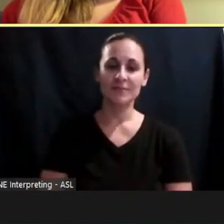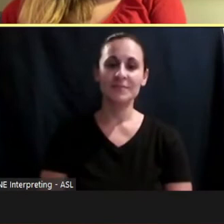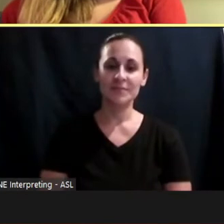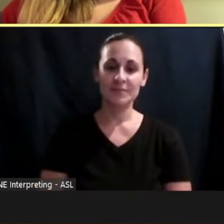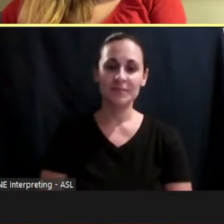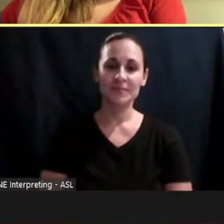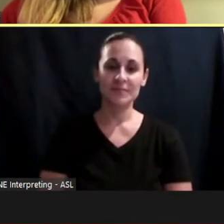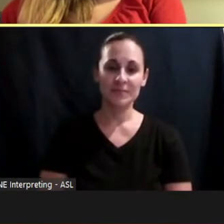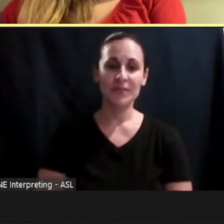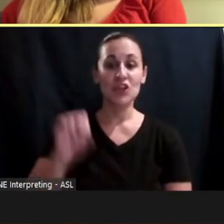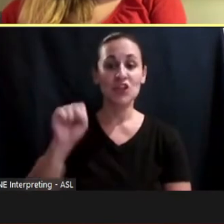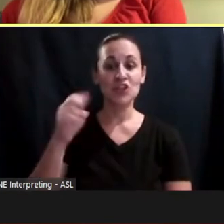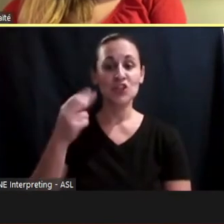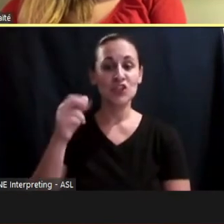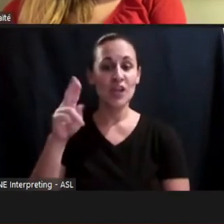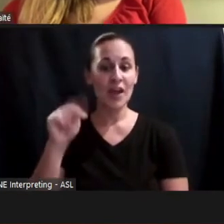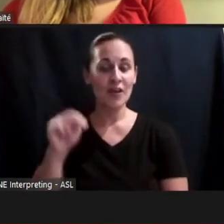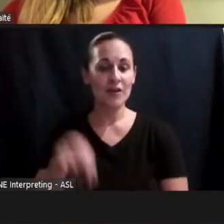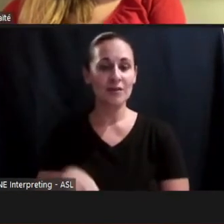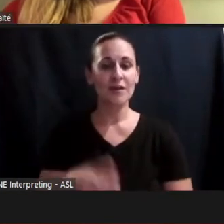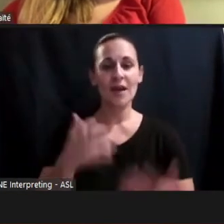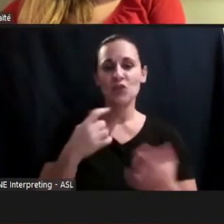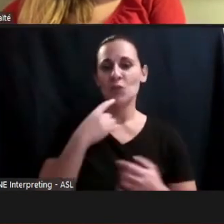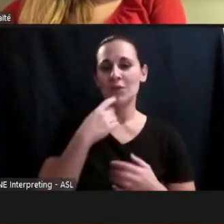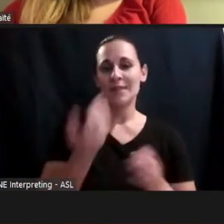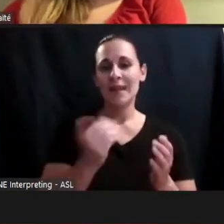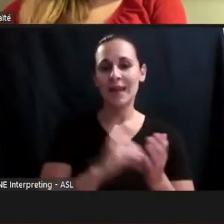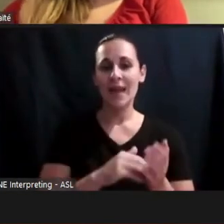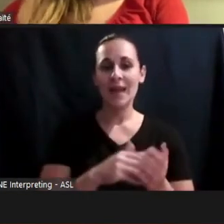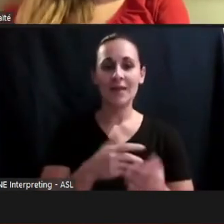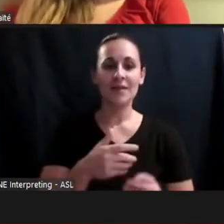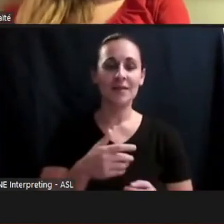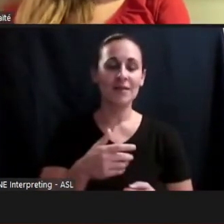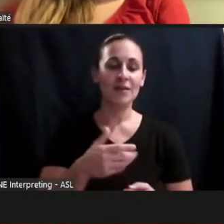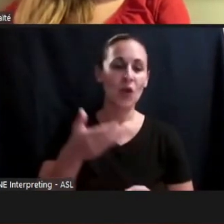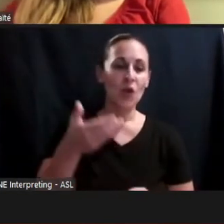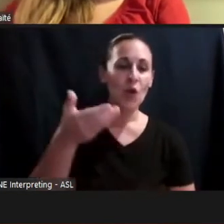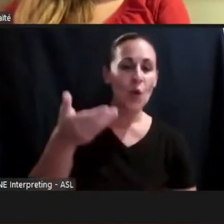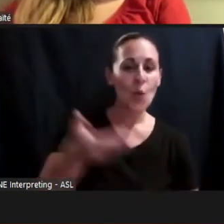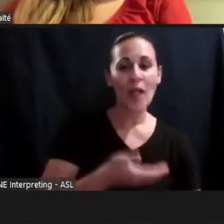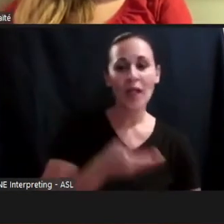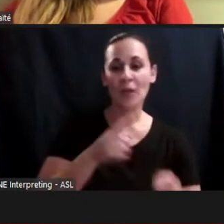I just want to mention again, welcome to the audience here – it's very nice to have this audience here because Stanford is such a